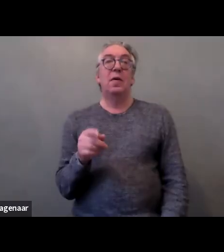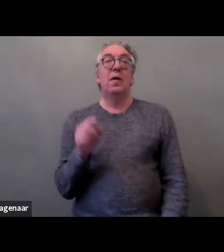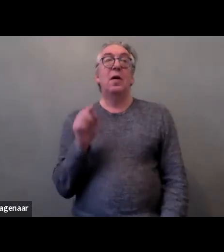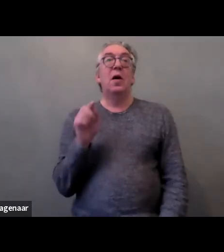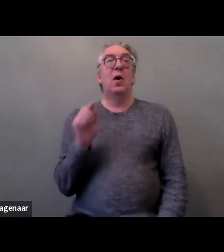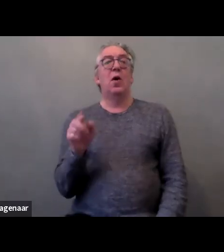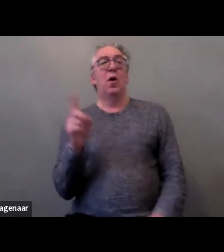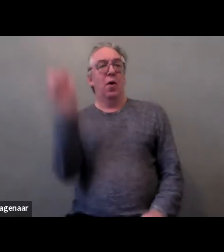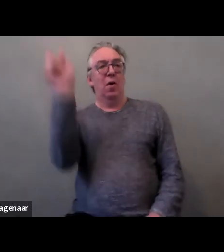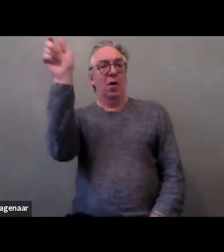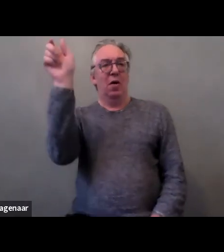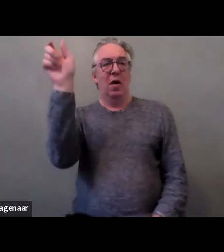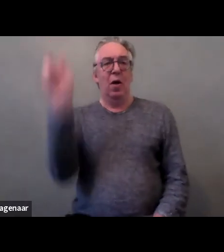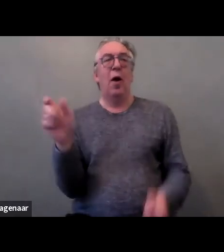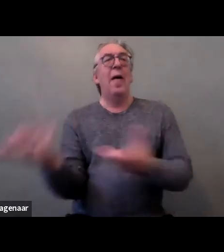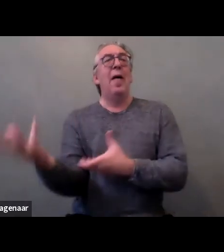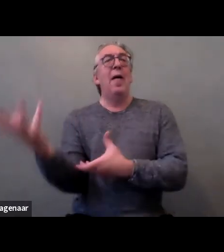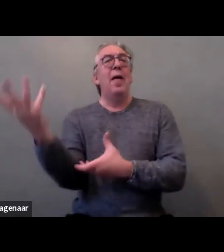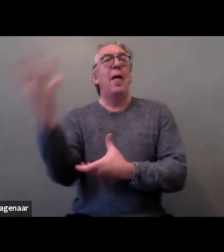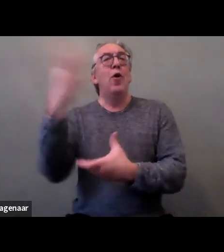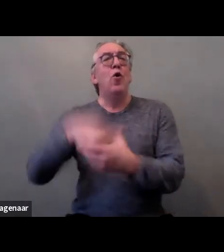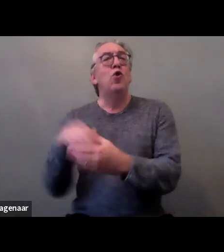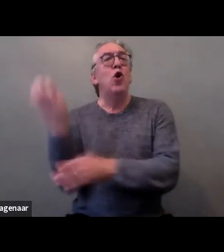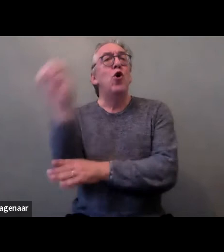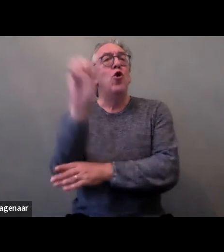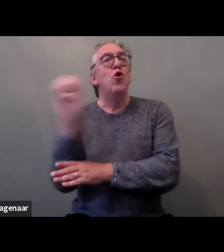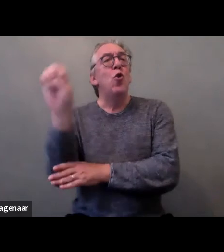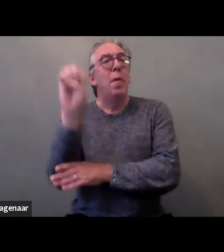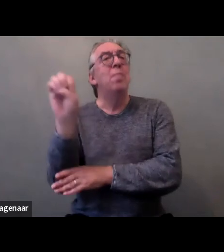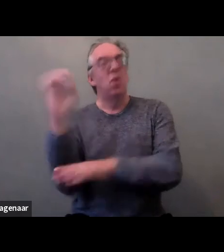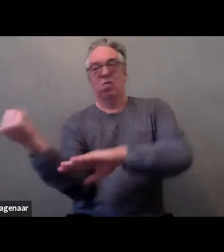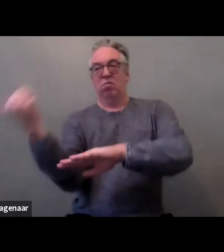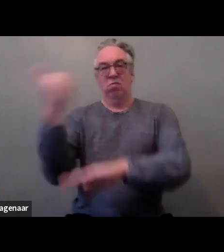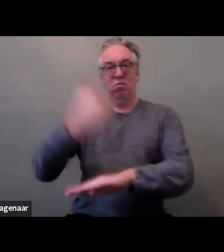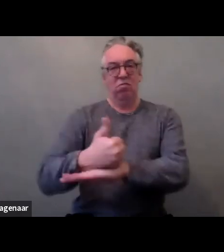and Inclusion Europe, we did a research with members for self-advocacy.